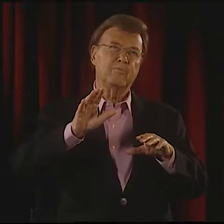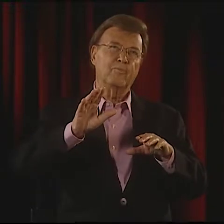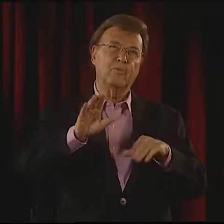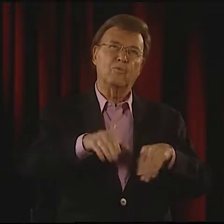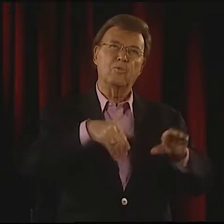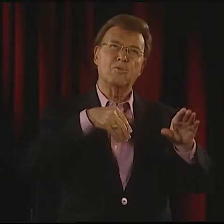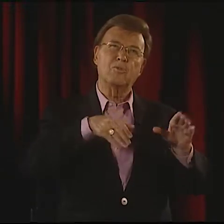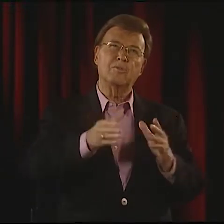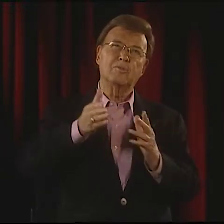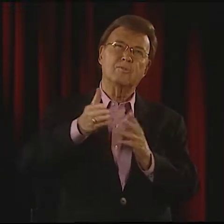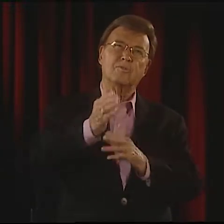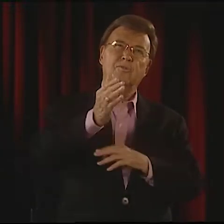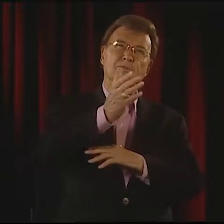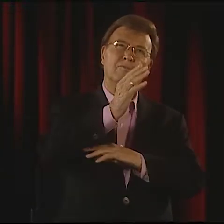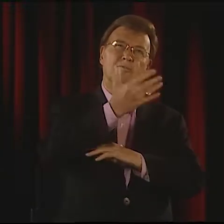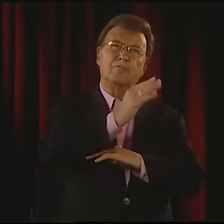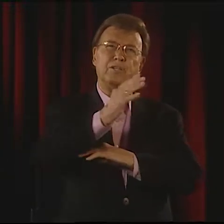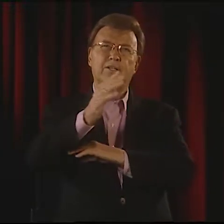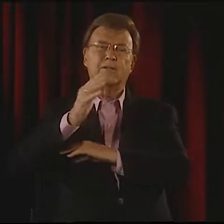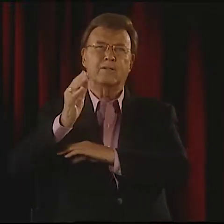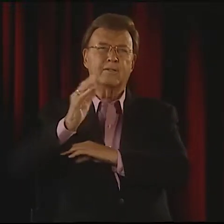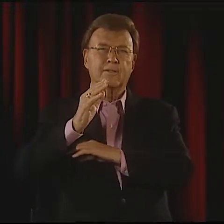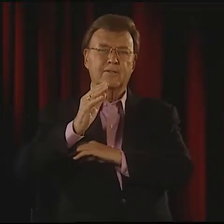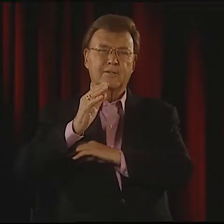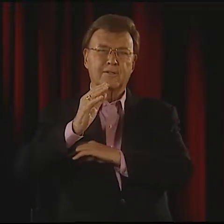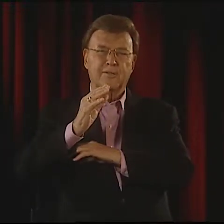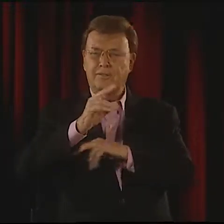HE MIGHT TALK ABOUT WALKING THROUGH THE FOREST,